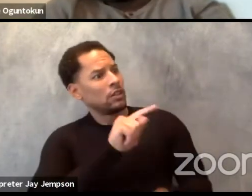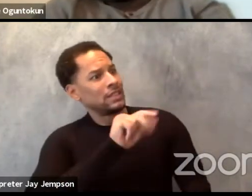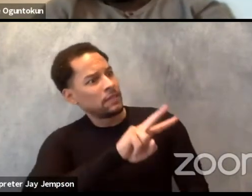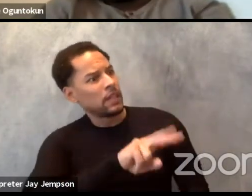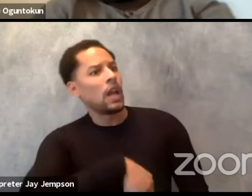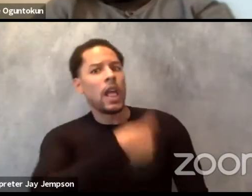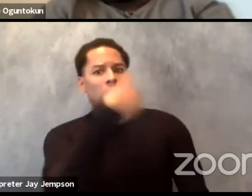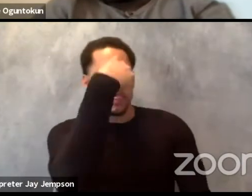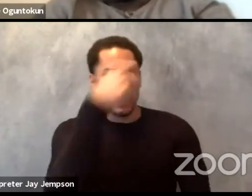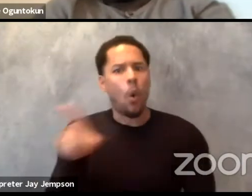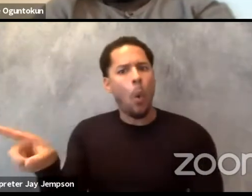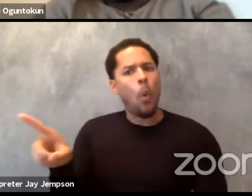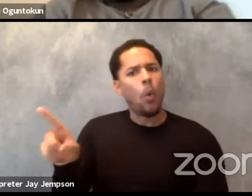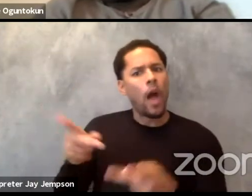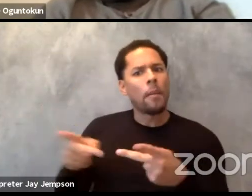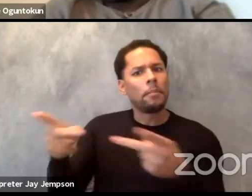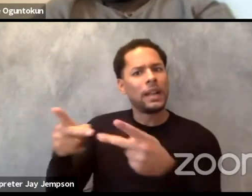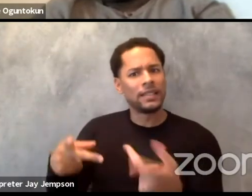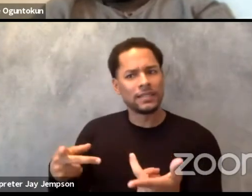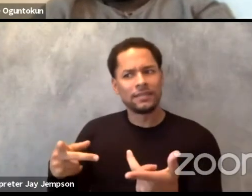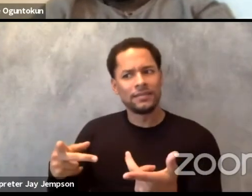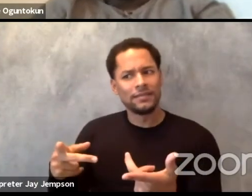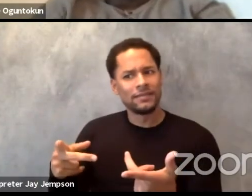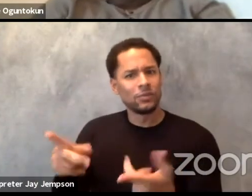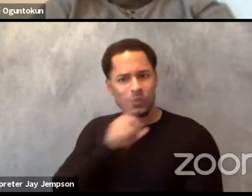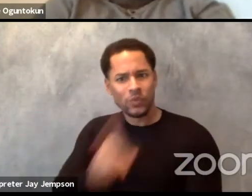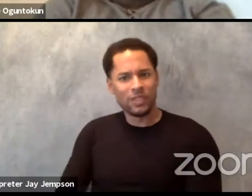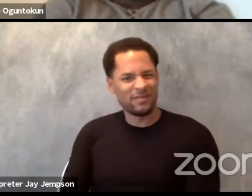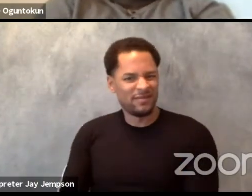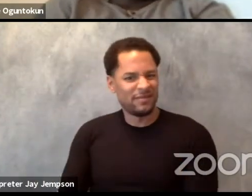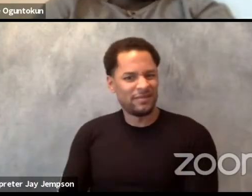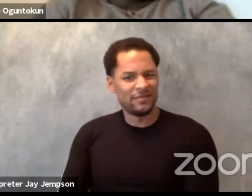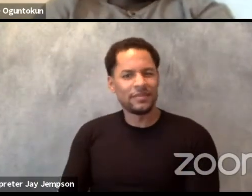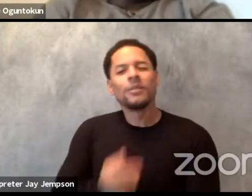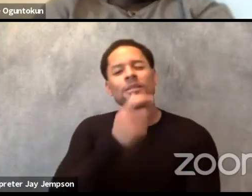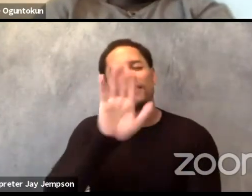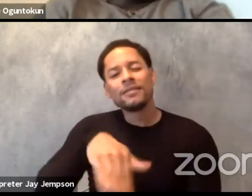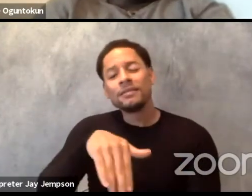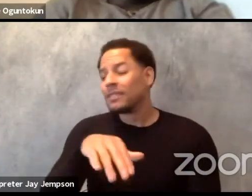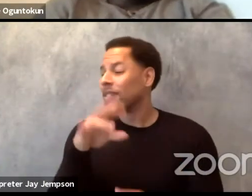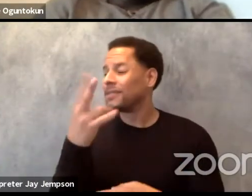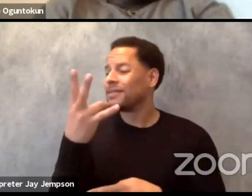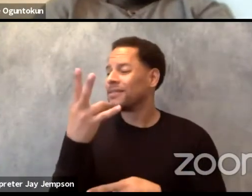but let's say seven years ago I was at a conference without naming the conference.